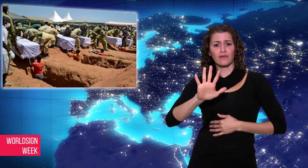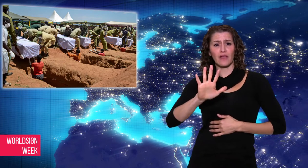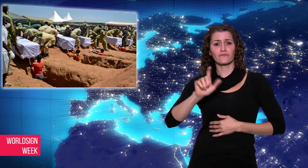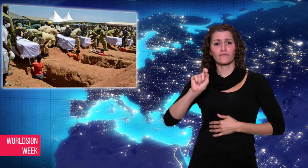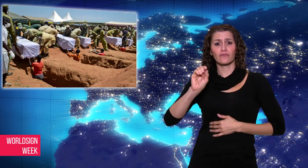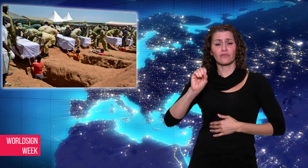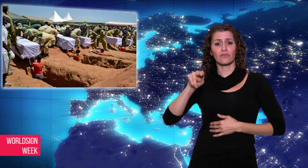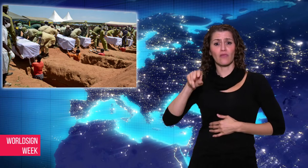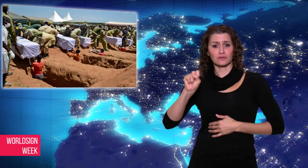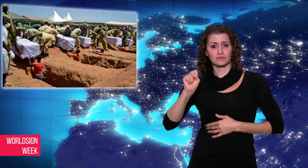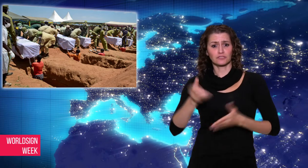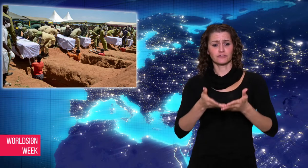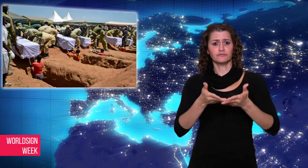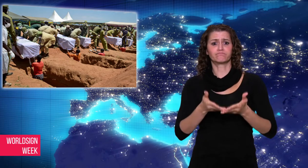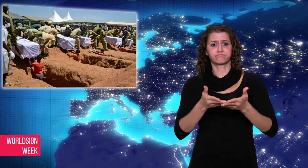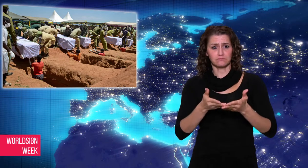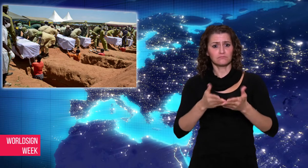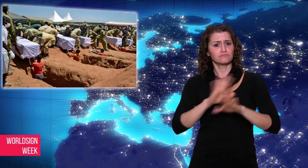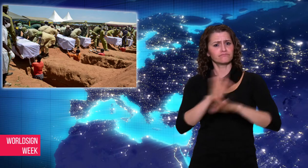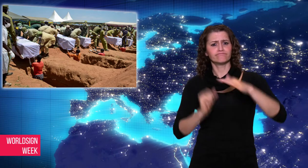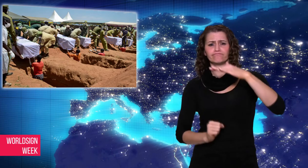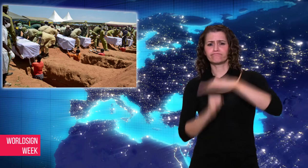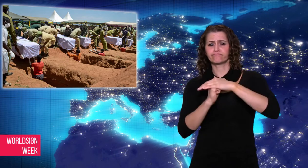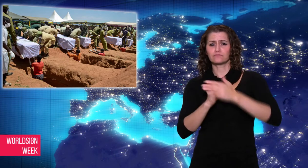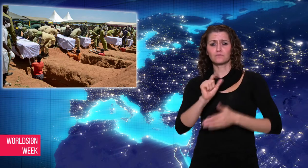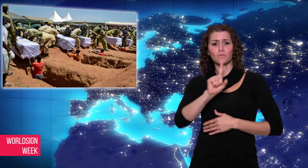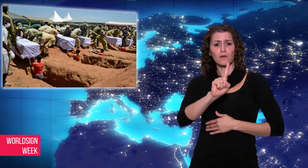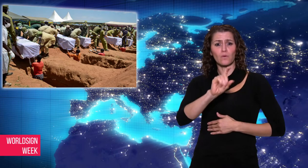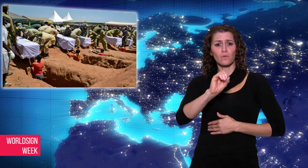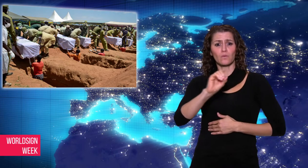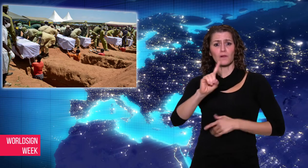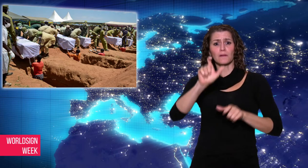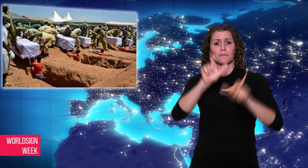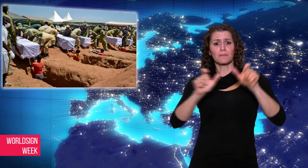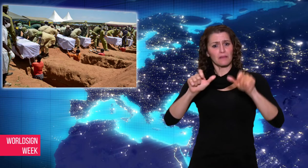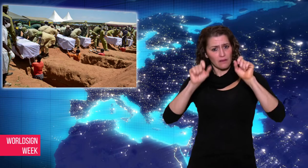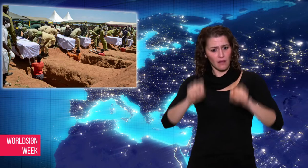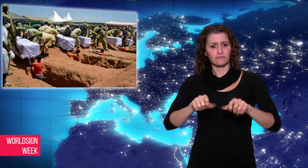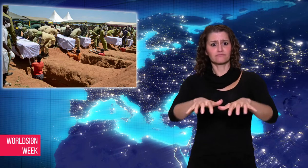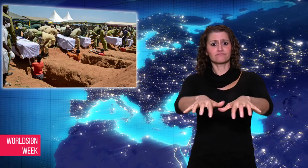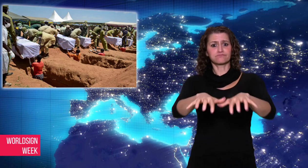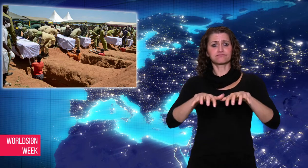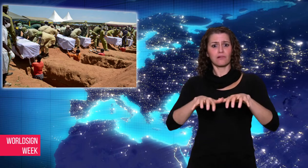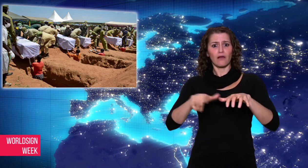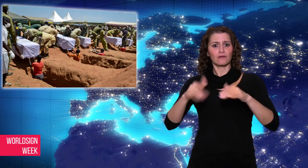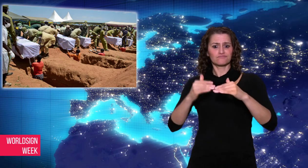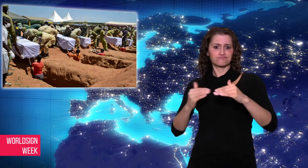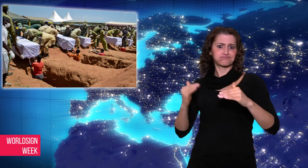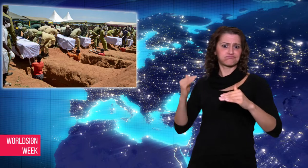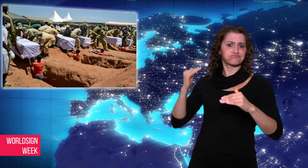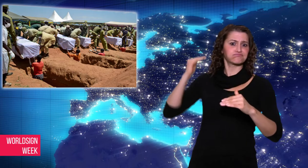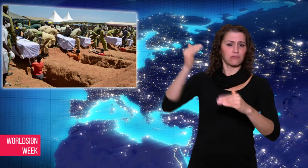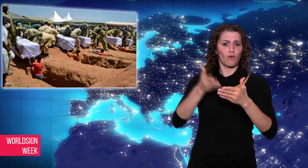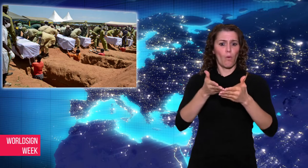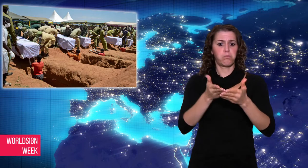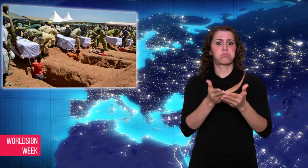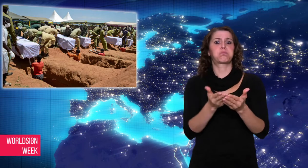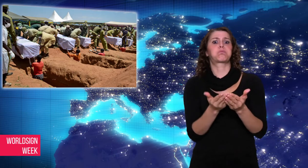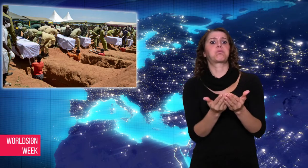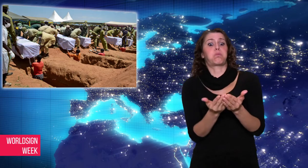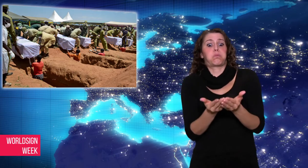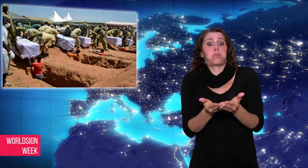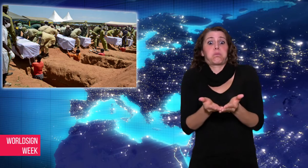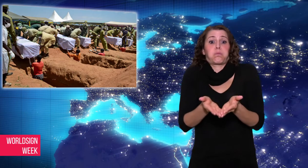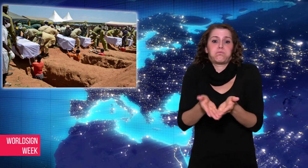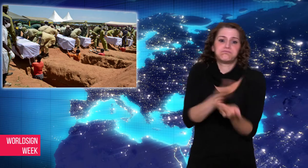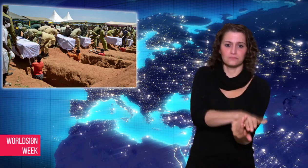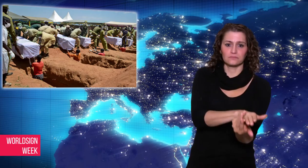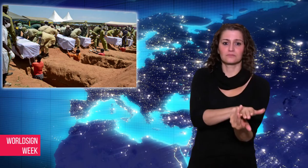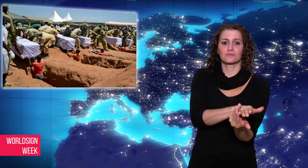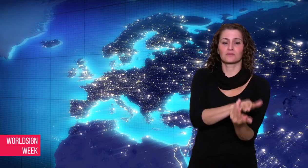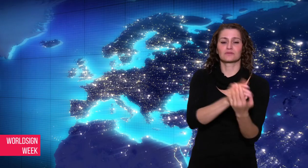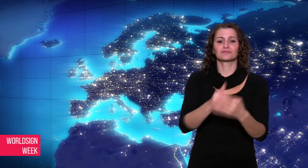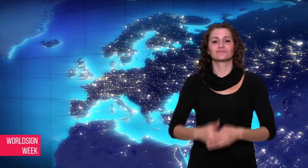was 25 tons and 101 people.